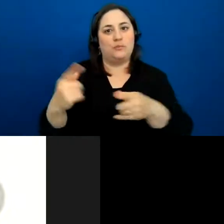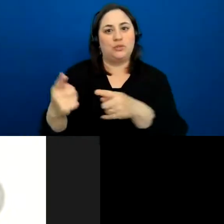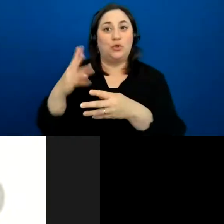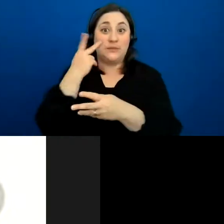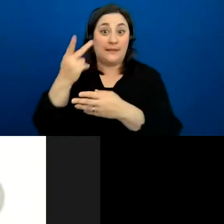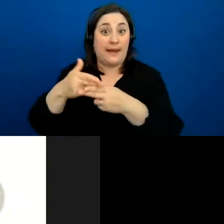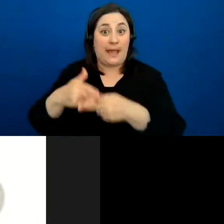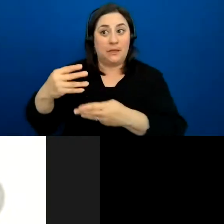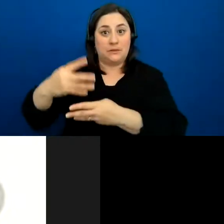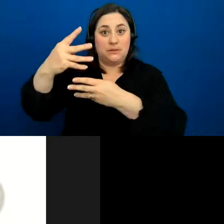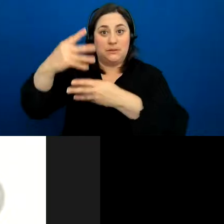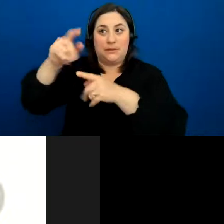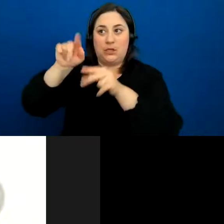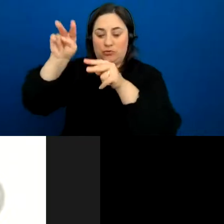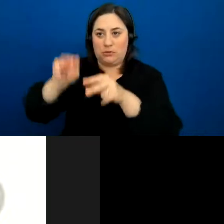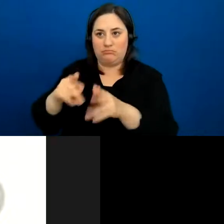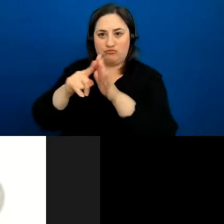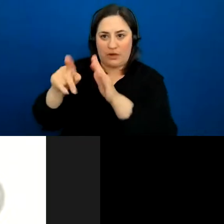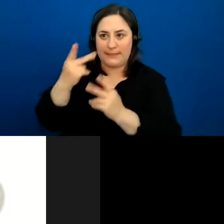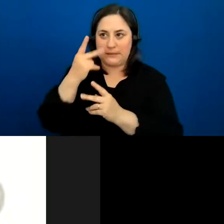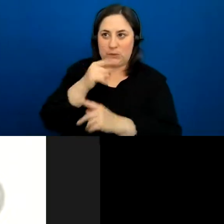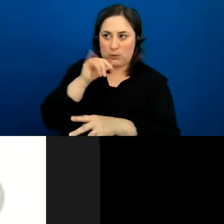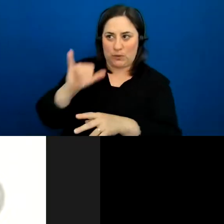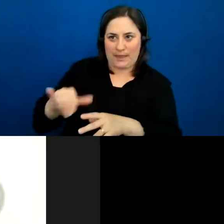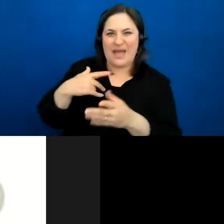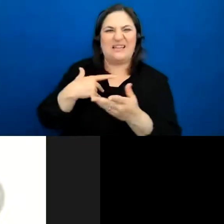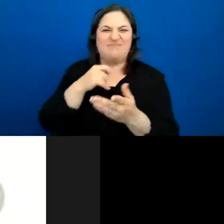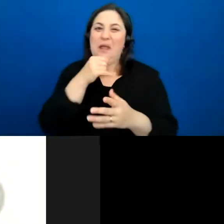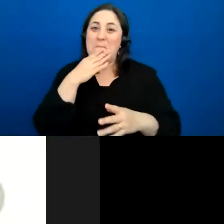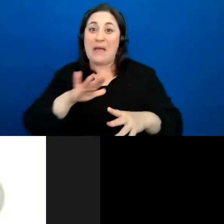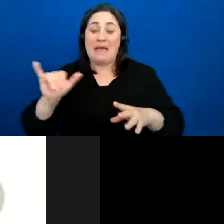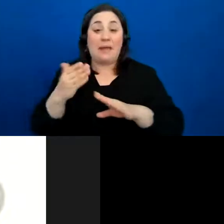It's not as bad anymore with the Zoom bombers or trolls in general.